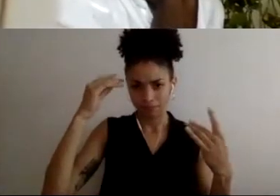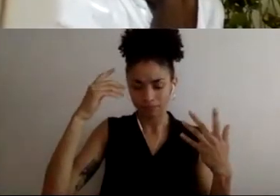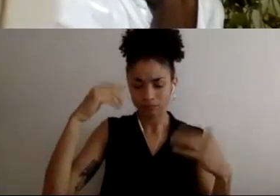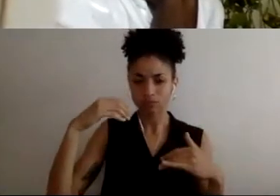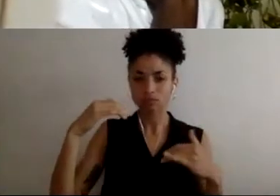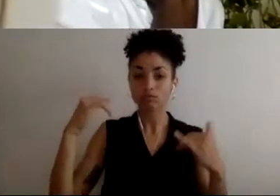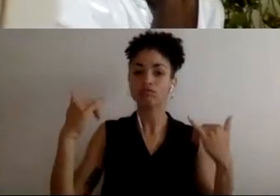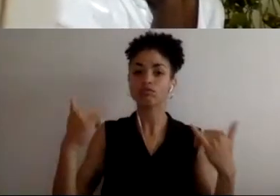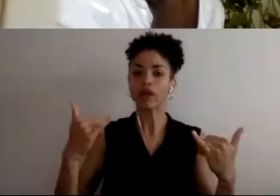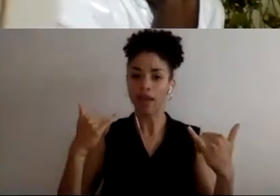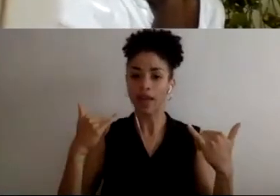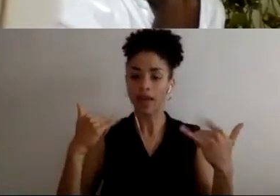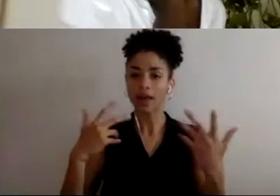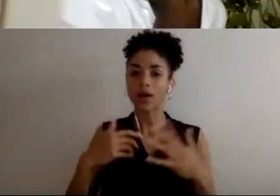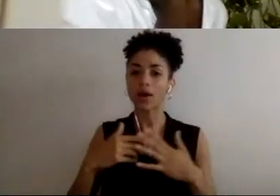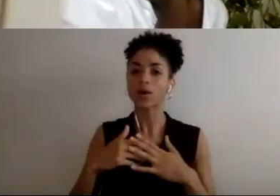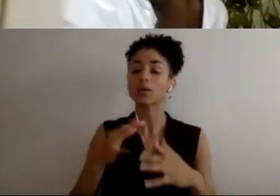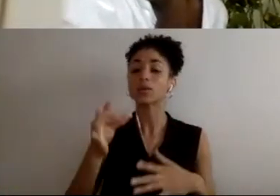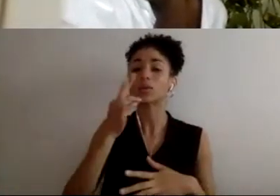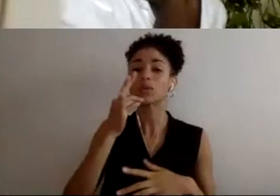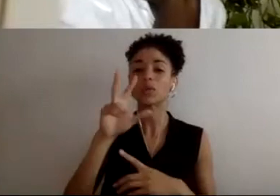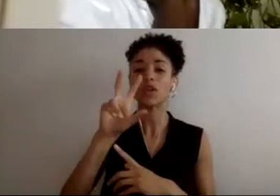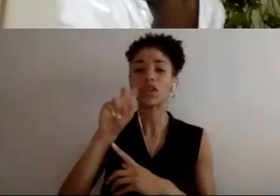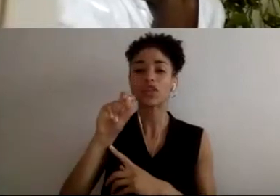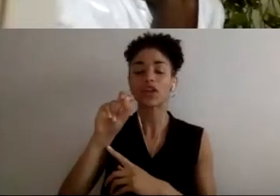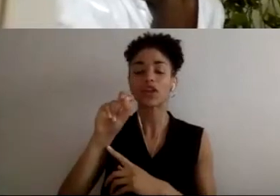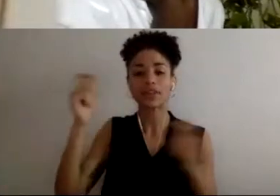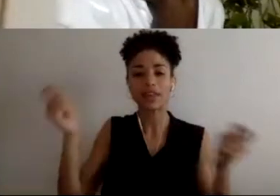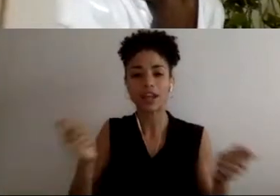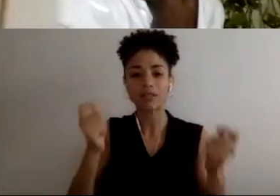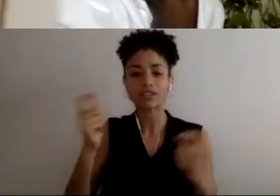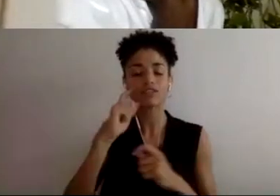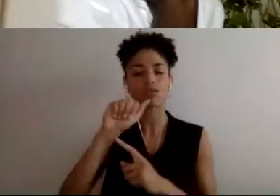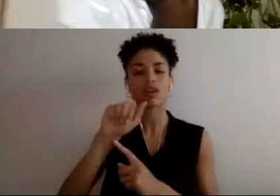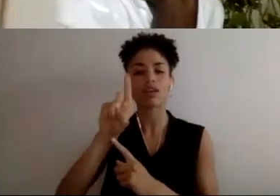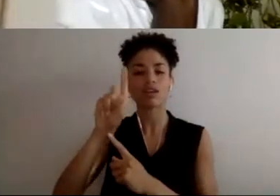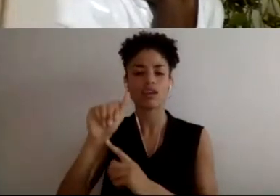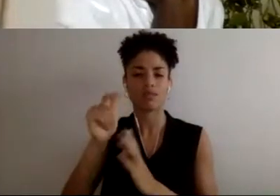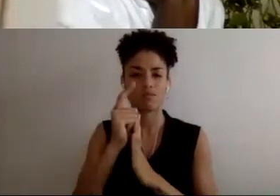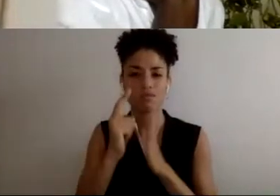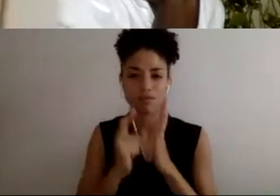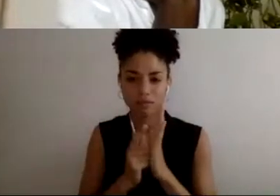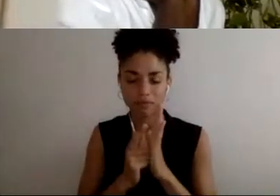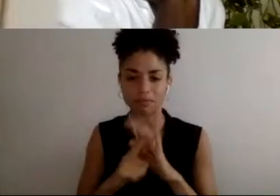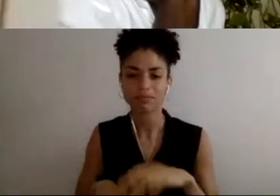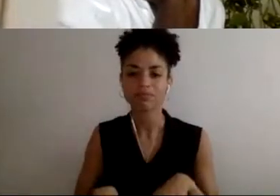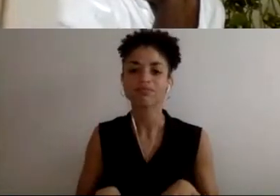close to, the 30th anniversary of the ADA, and I wonder if we can go around and